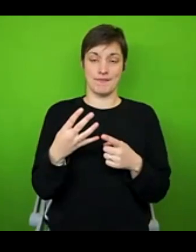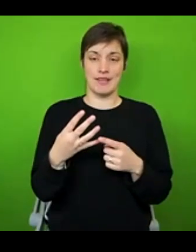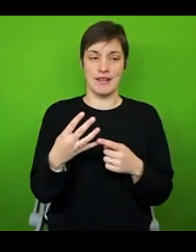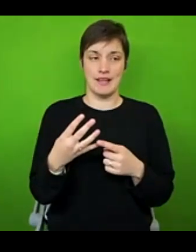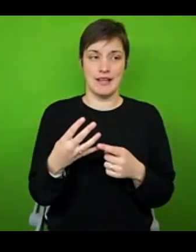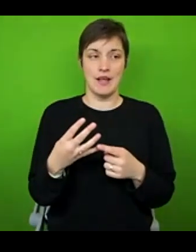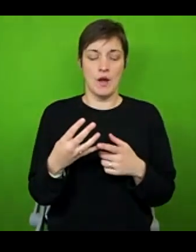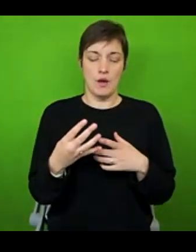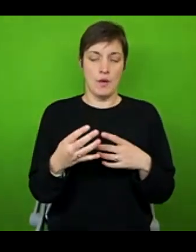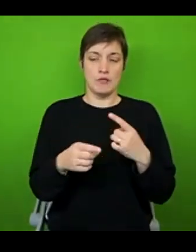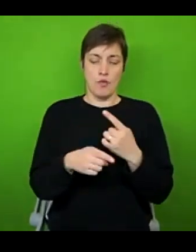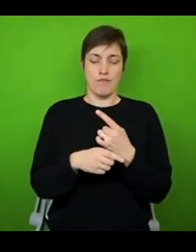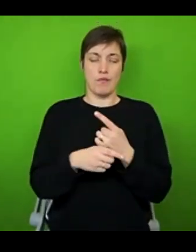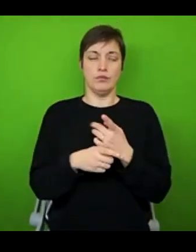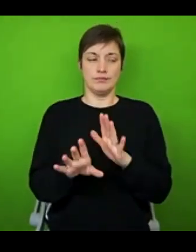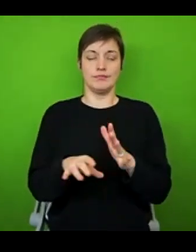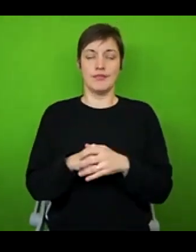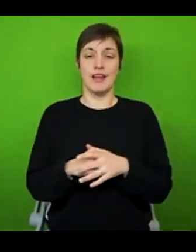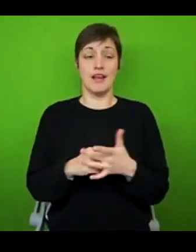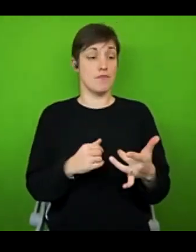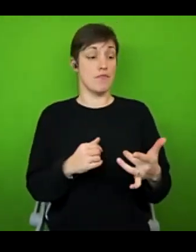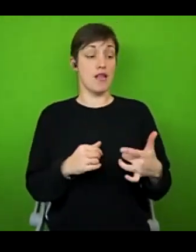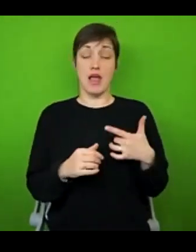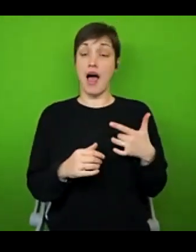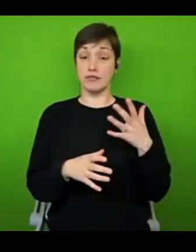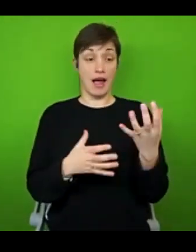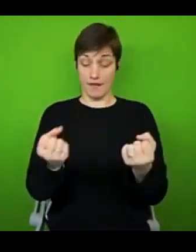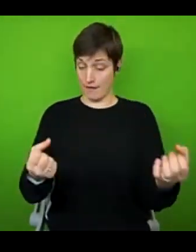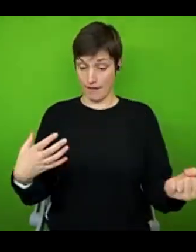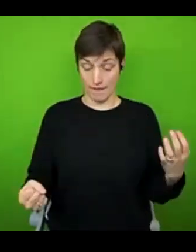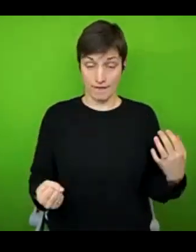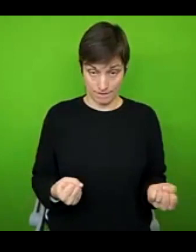most difficult thing when you add chronic illness into the question and that thing is socialising.